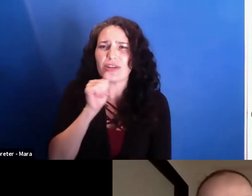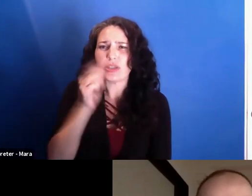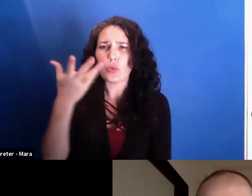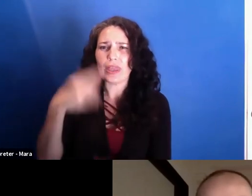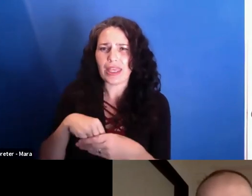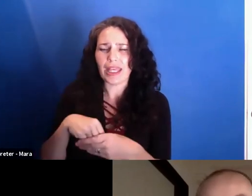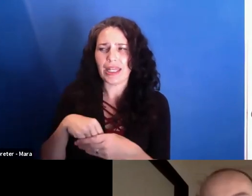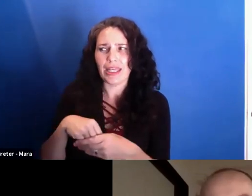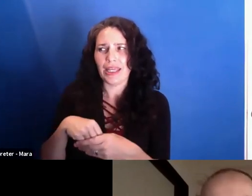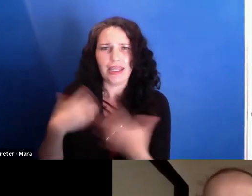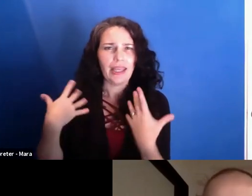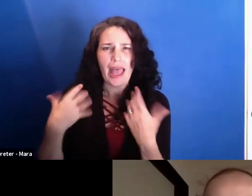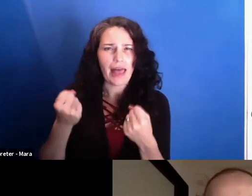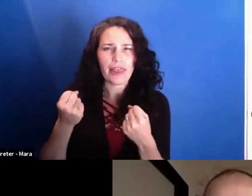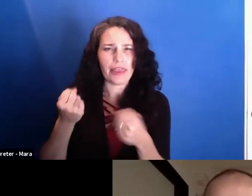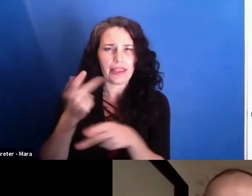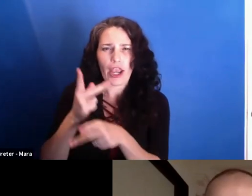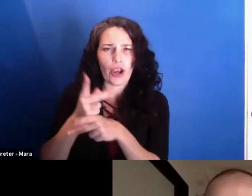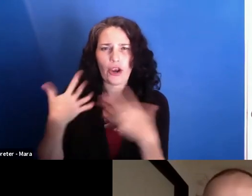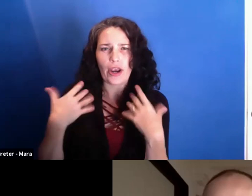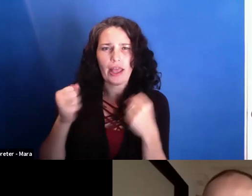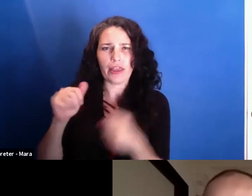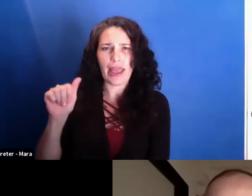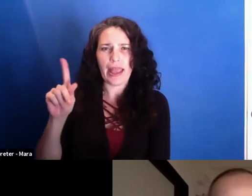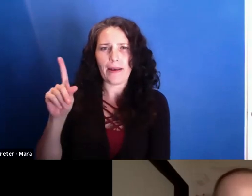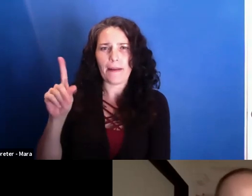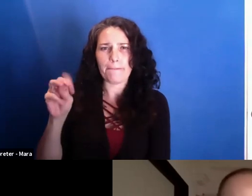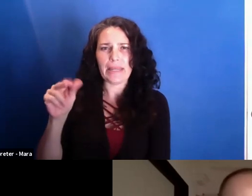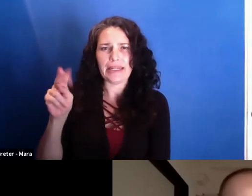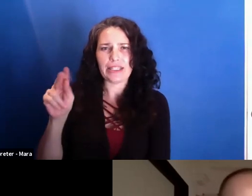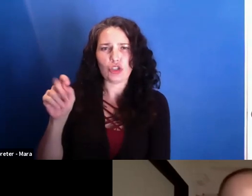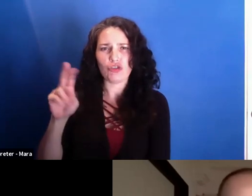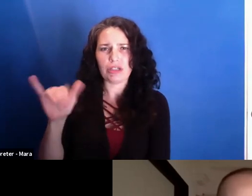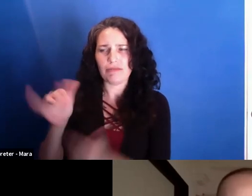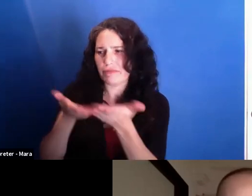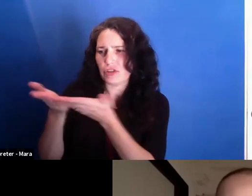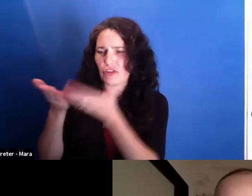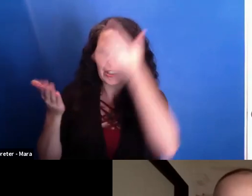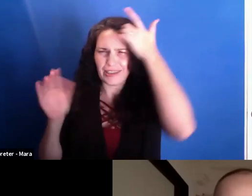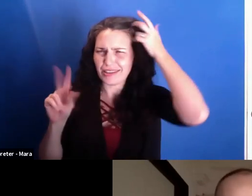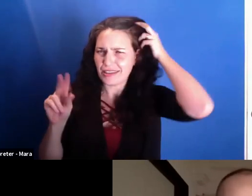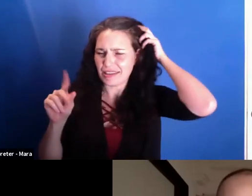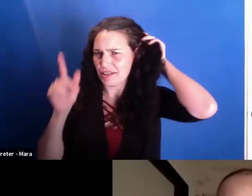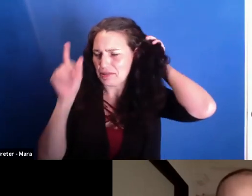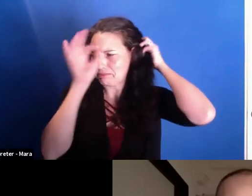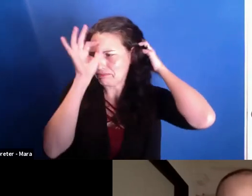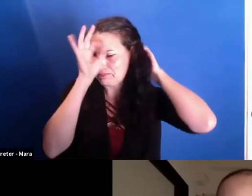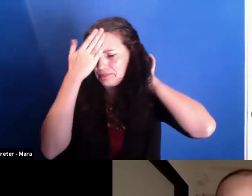It's just the least ministry to have secrets in. And then we made this arrangement.